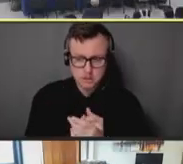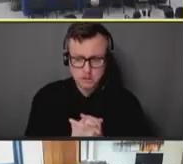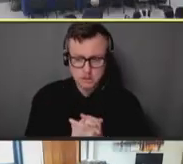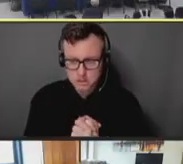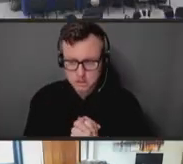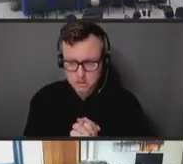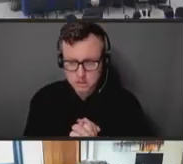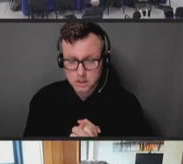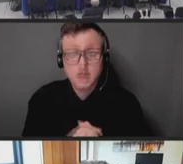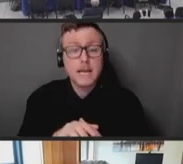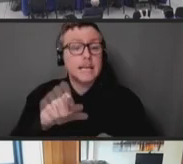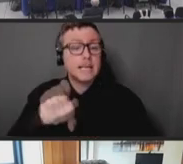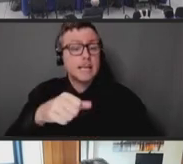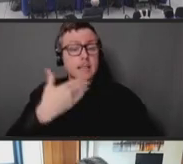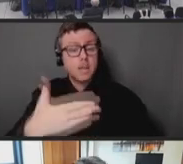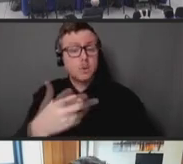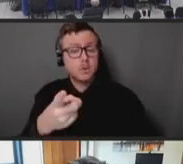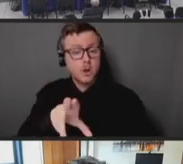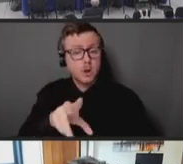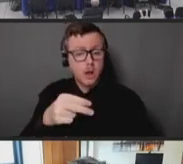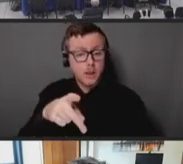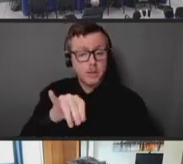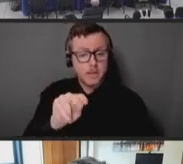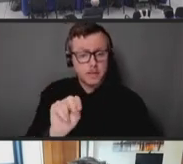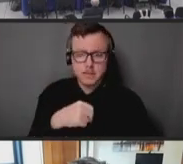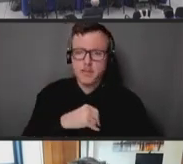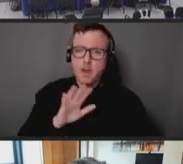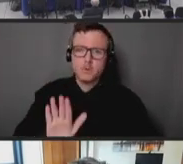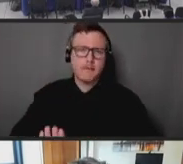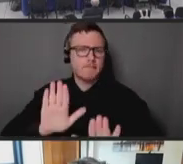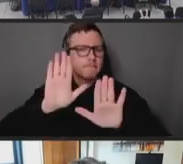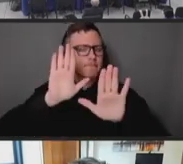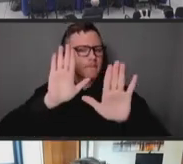Yes, thank you, Dr. Hopkins. That was really a fantastic panel. Thanks to all three of the